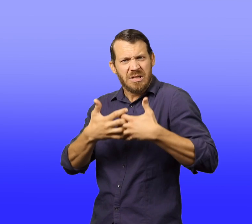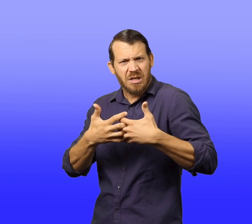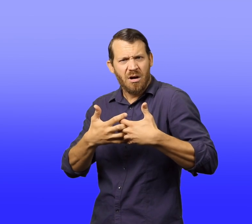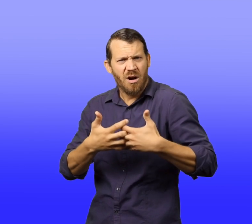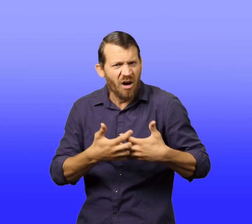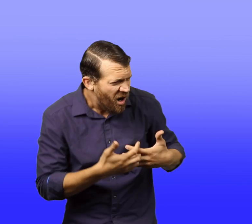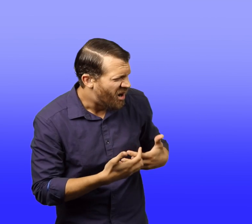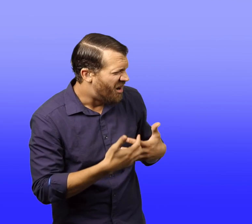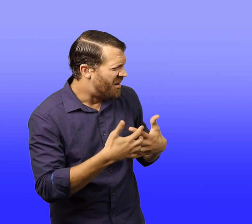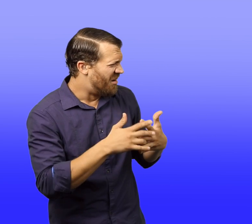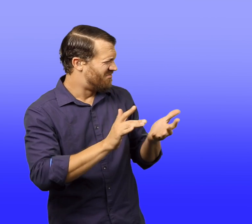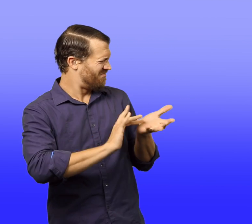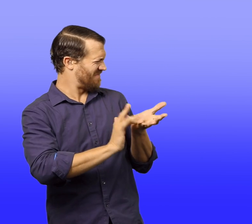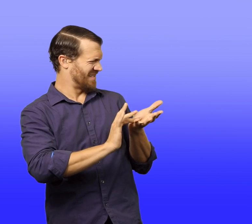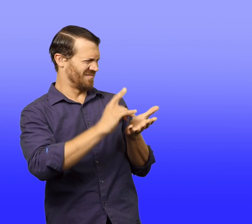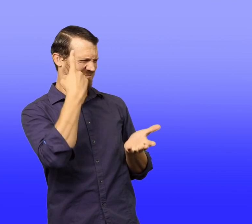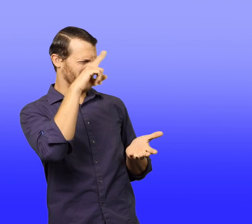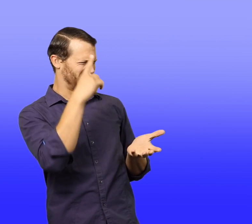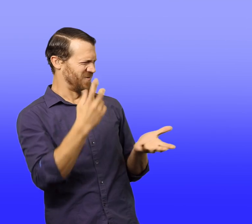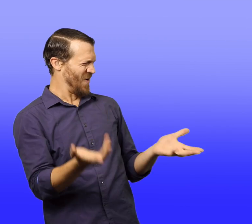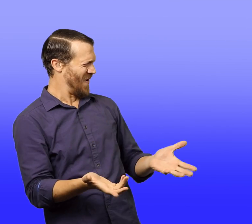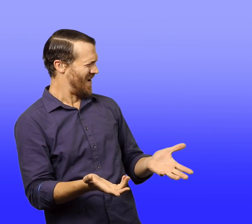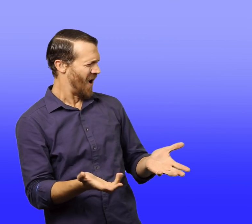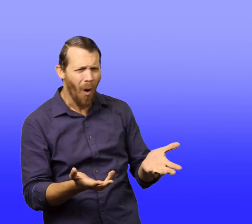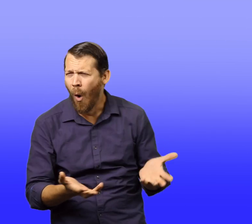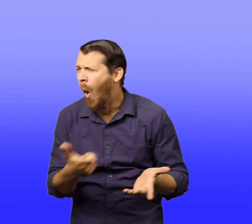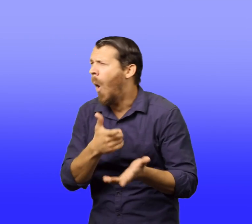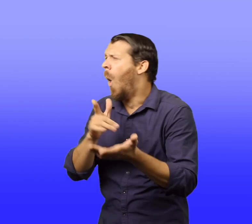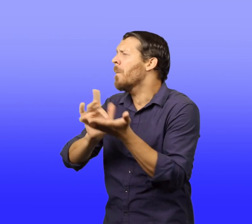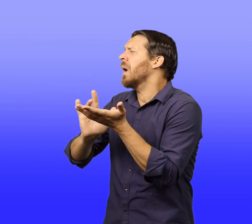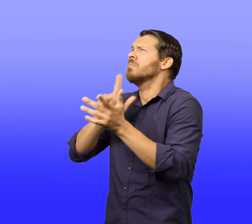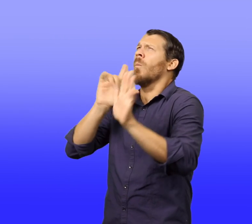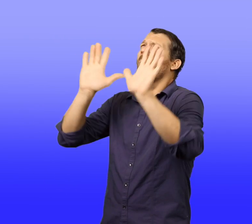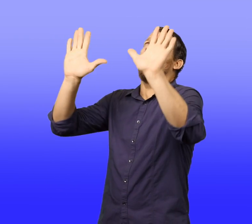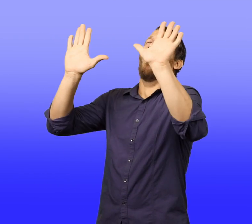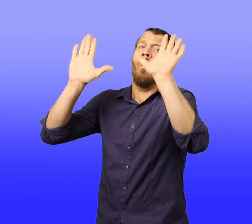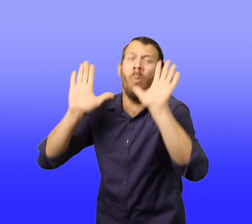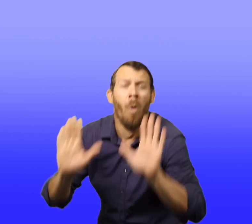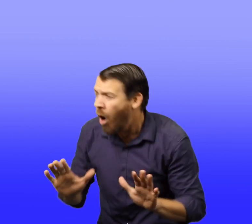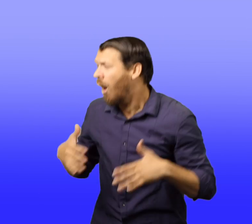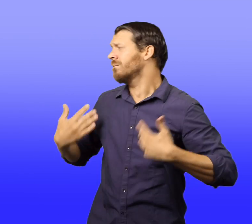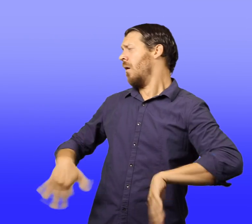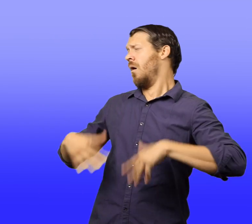"This is Maximum Strength Medicine factory," the man answered.